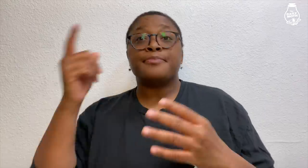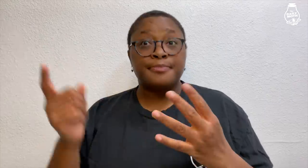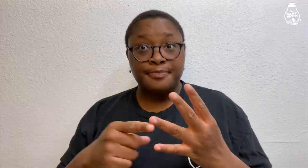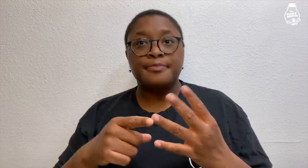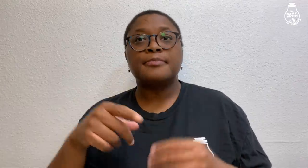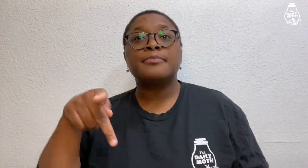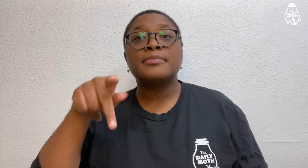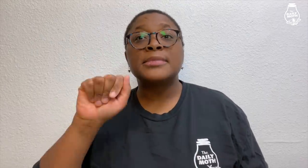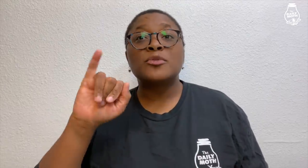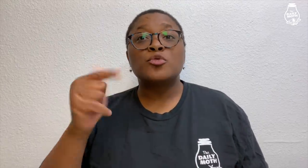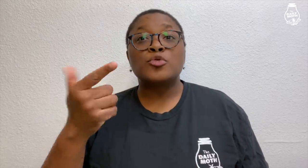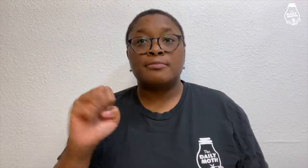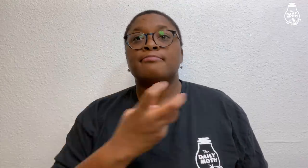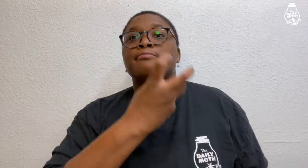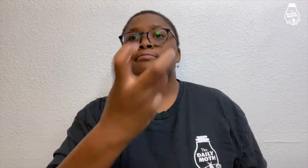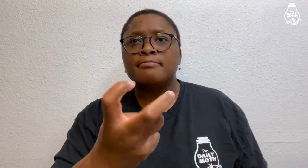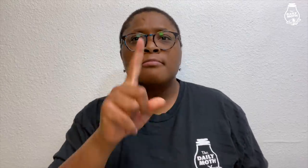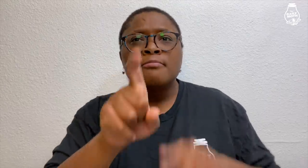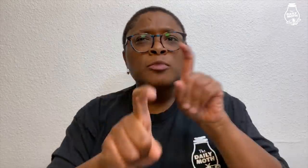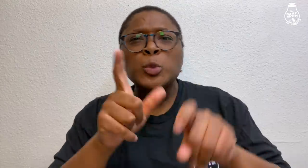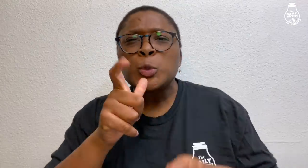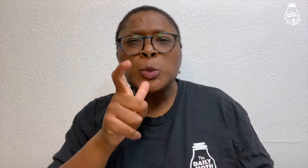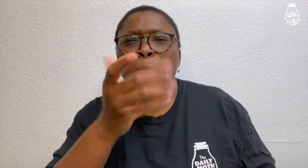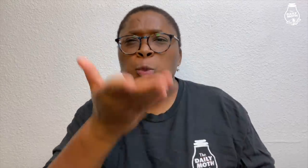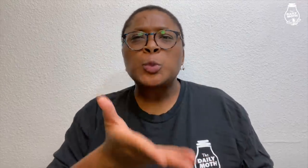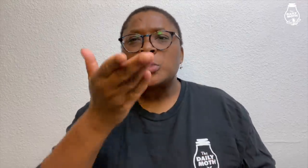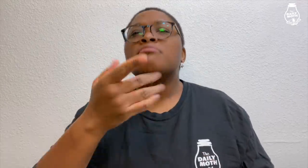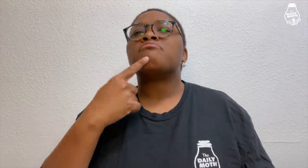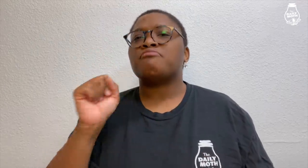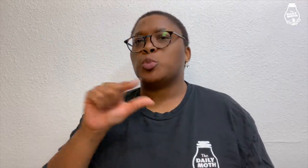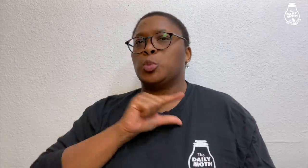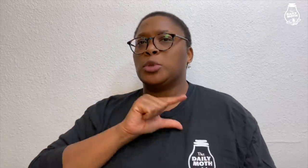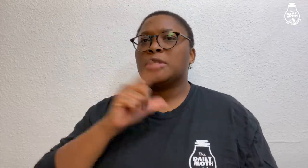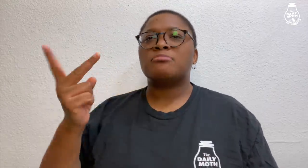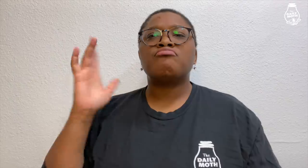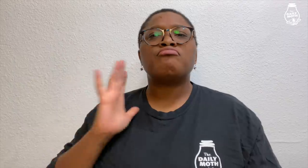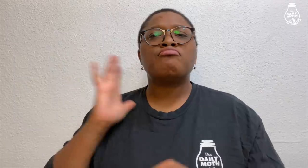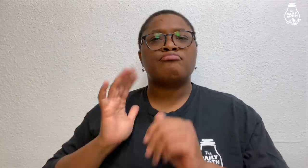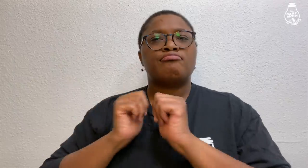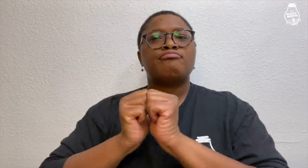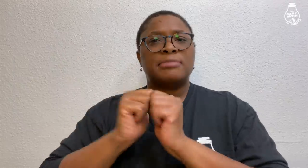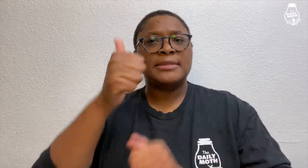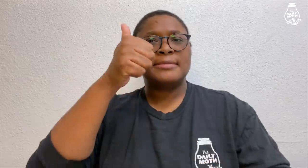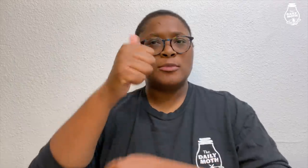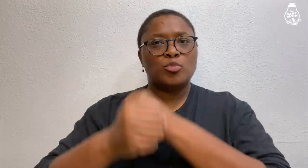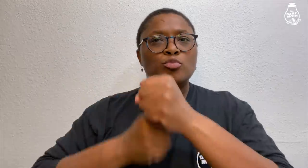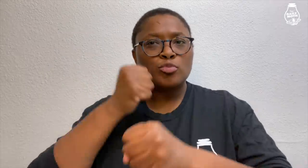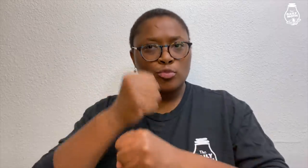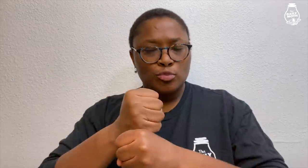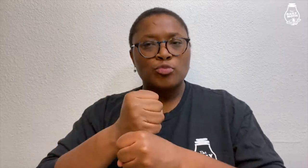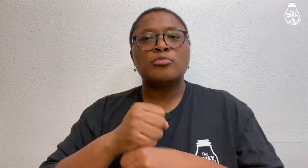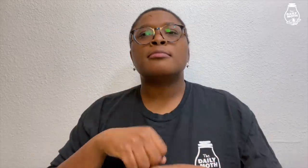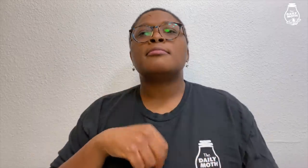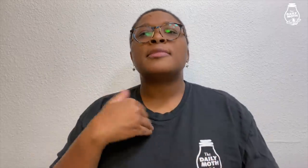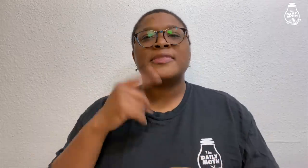Later, Paige was called to the seat, and she was asked to explain who she was. She said she and Grant had been together for ten years and